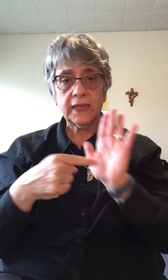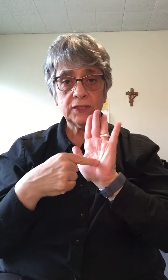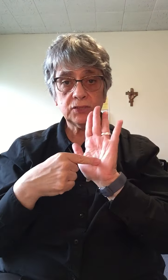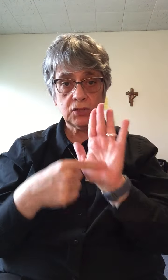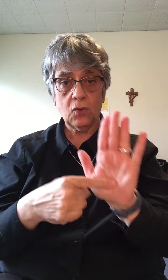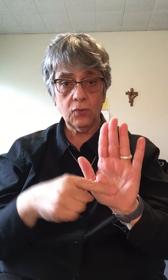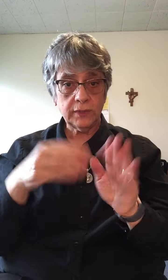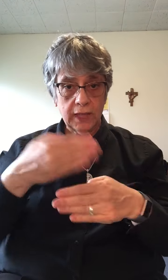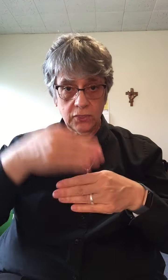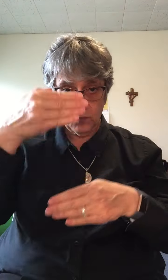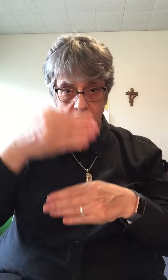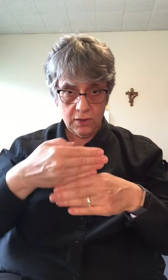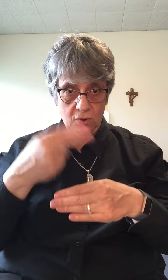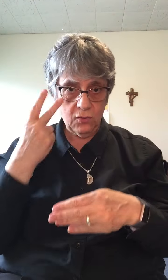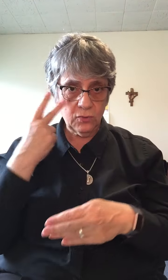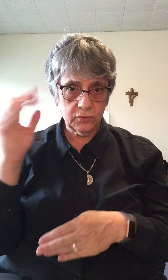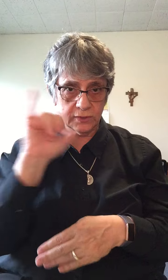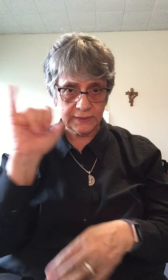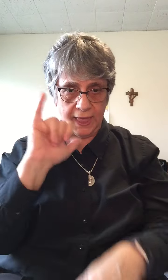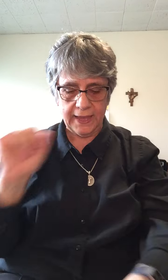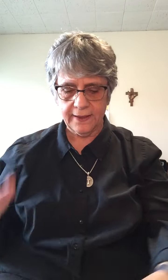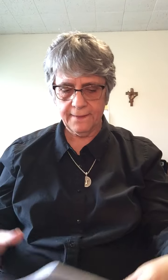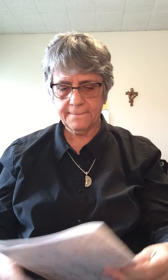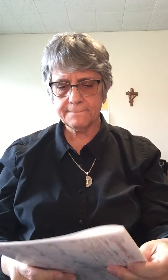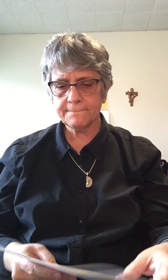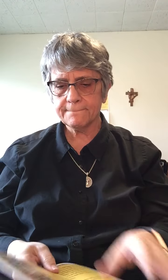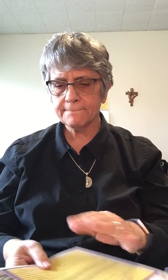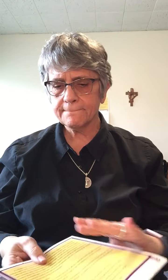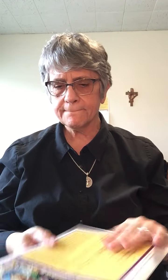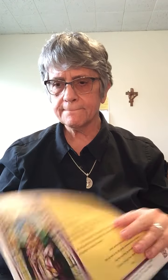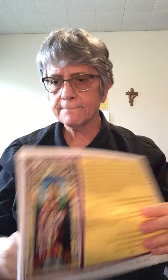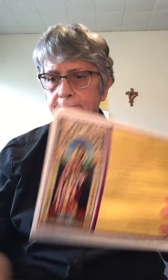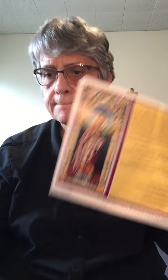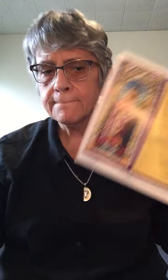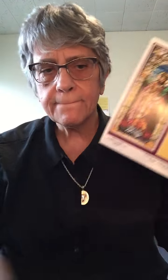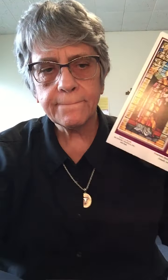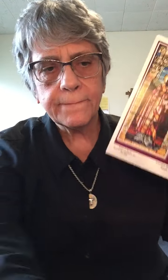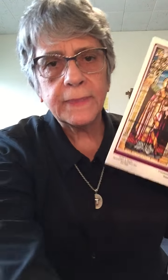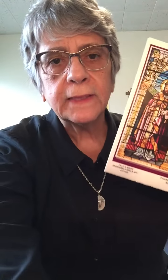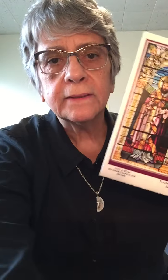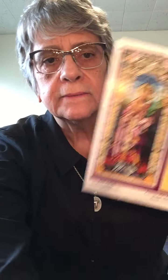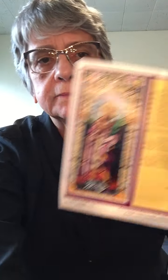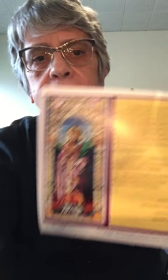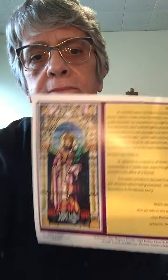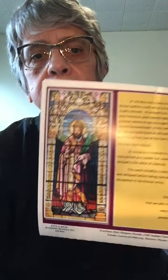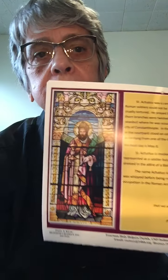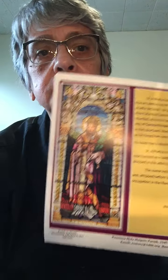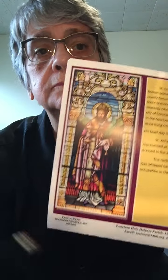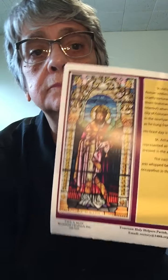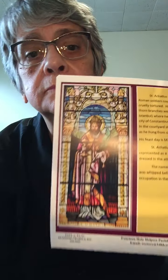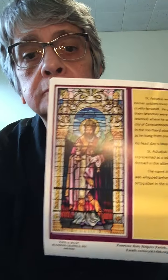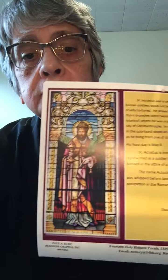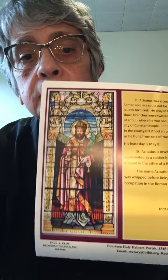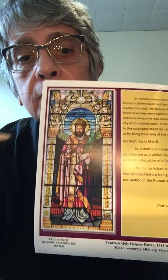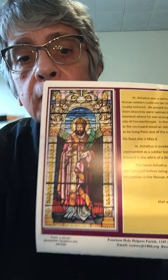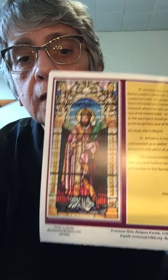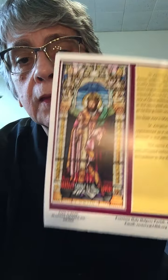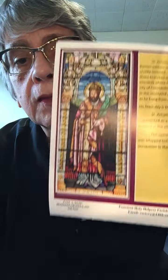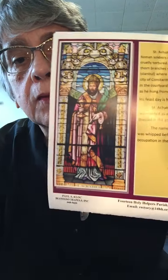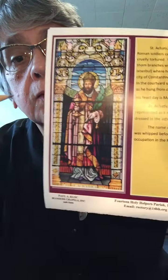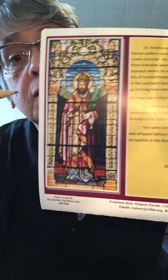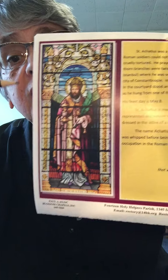He's shown in the window - looks like [she shows a picture of a stained glass window]